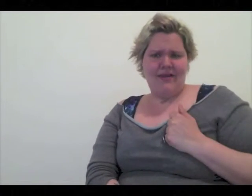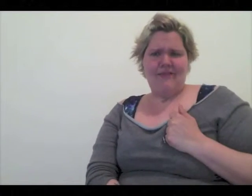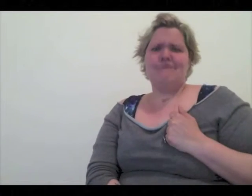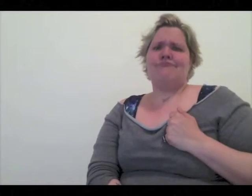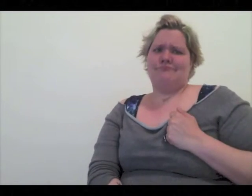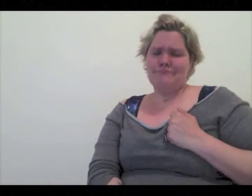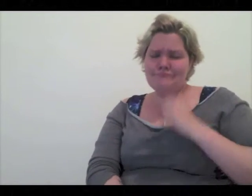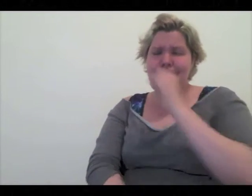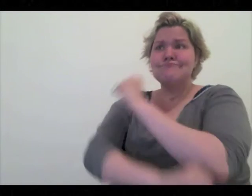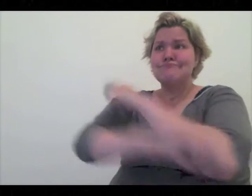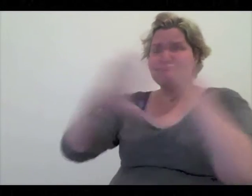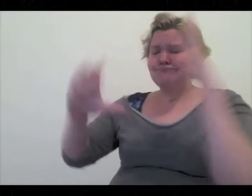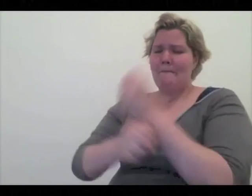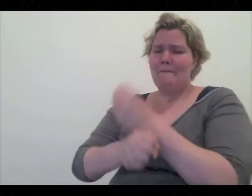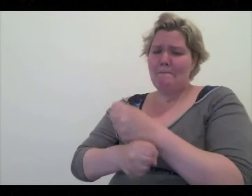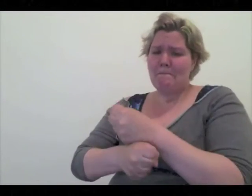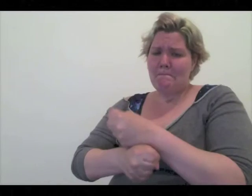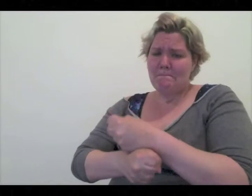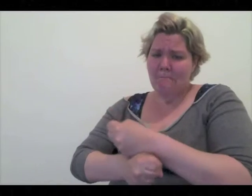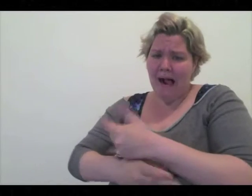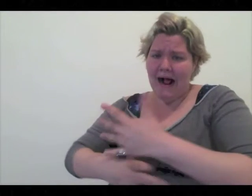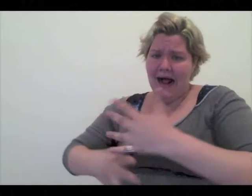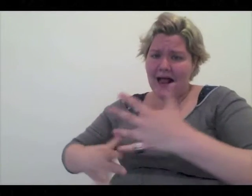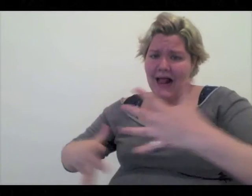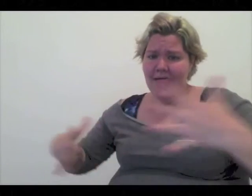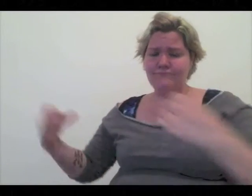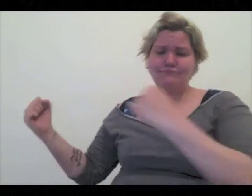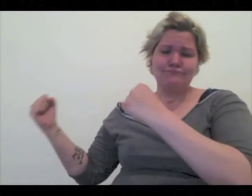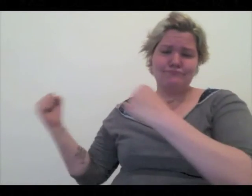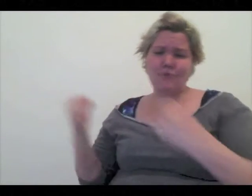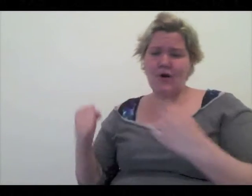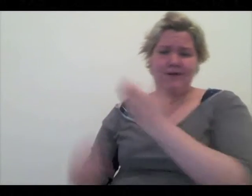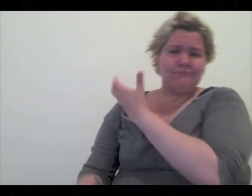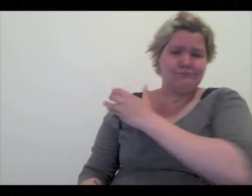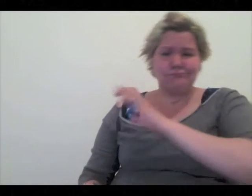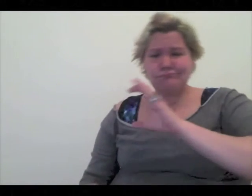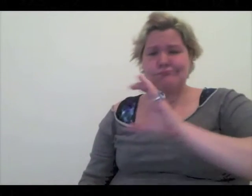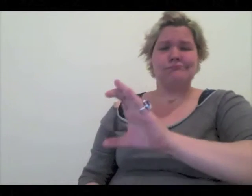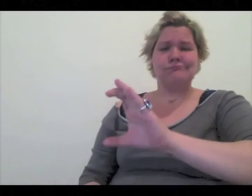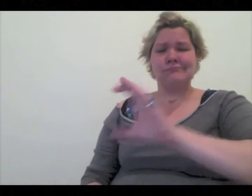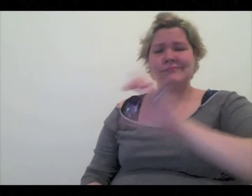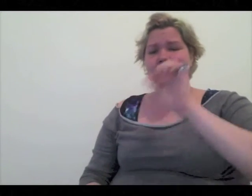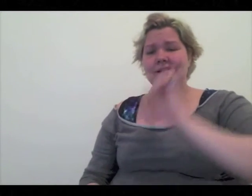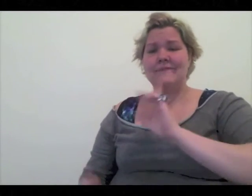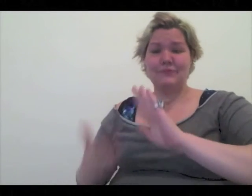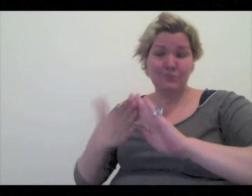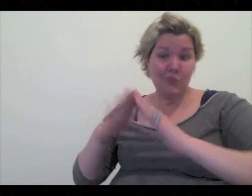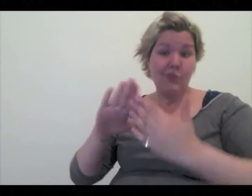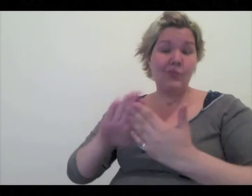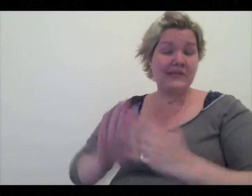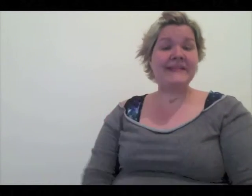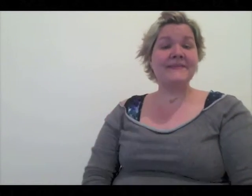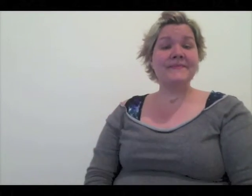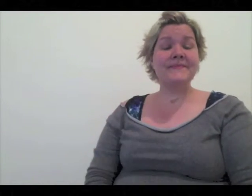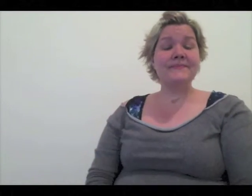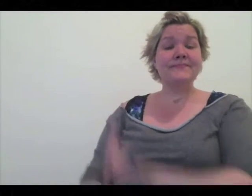I believe this will really strength and empower the Deaf community.